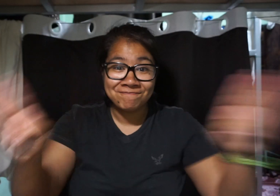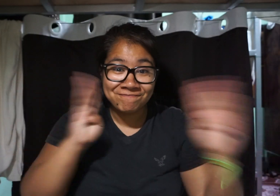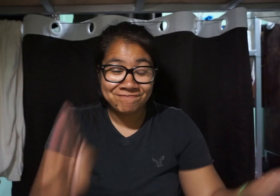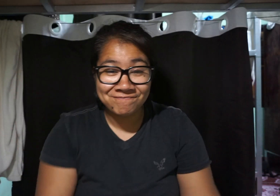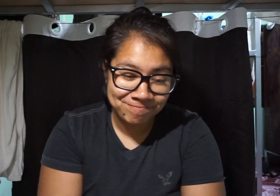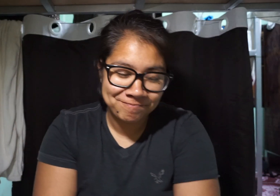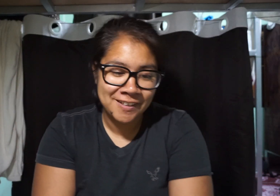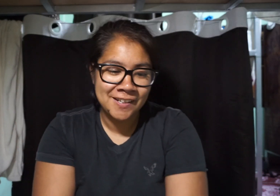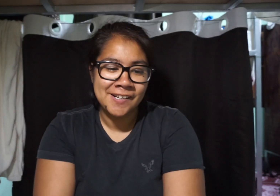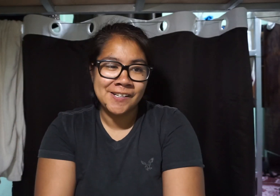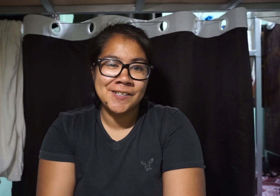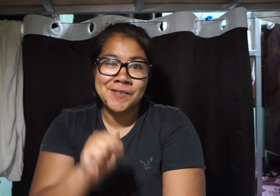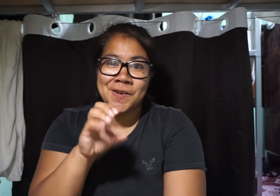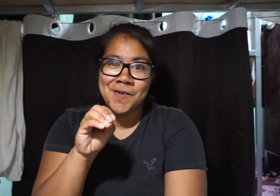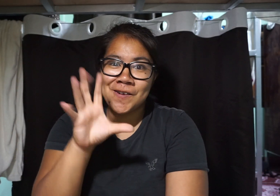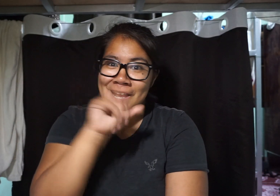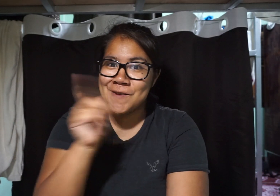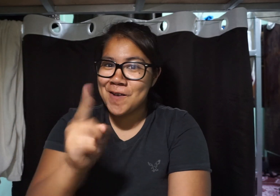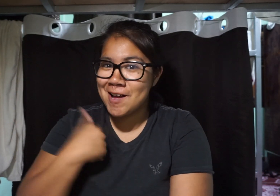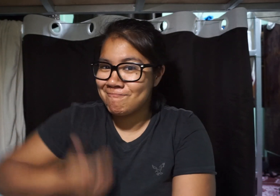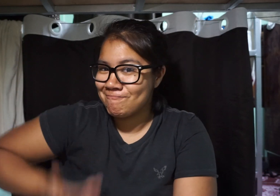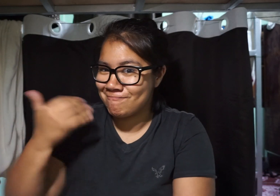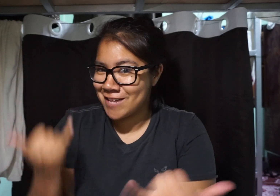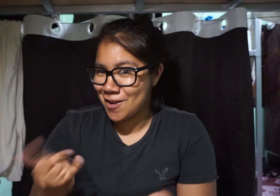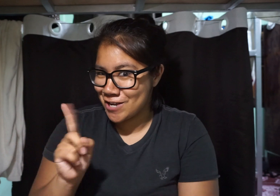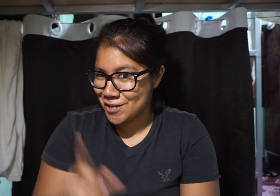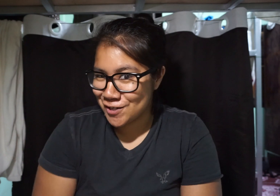Hello! Guess where I am at now?!